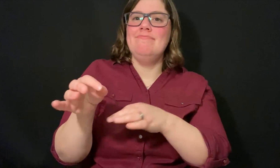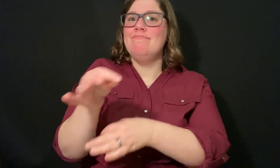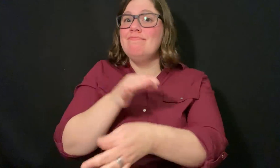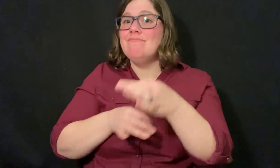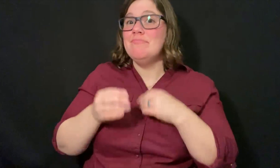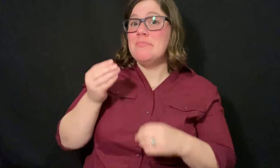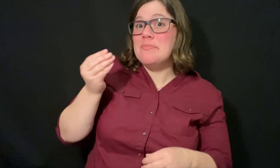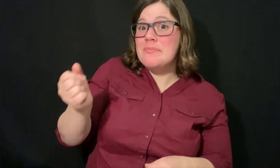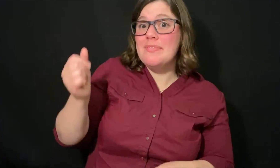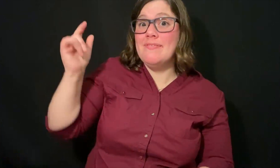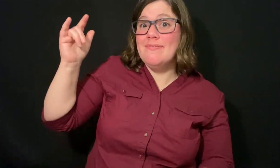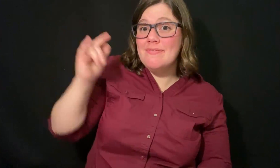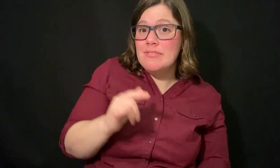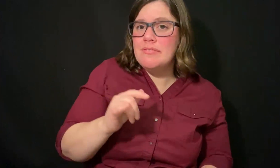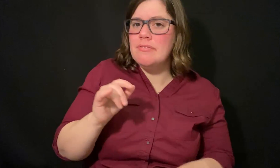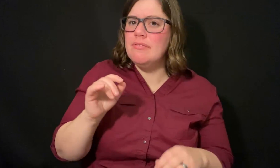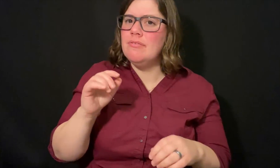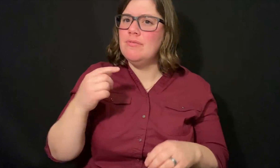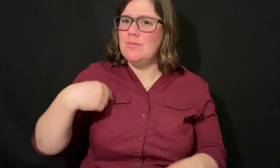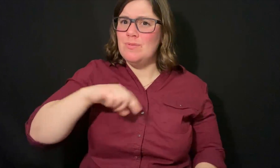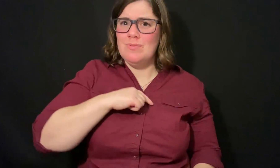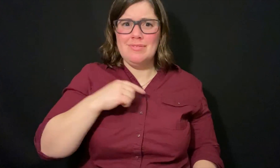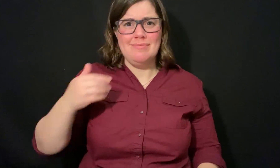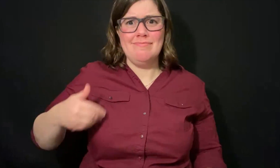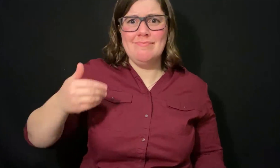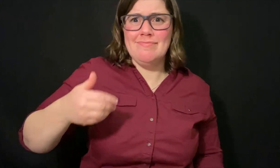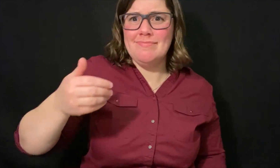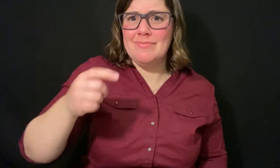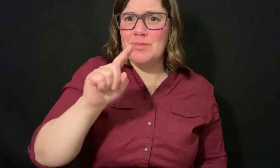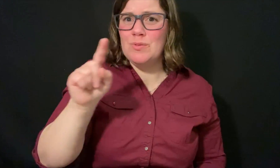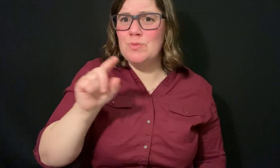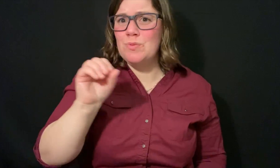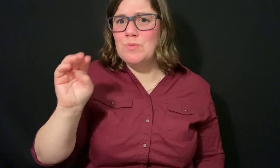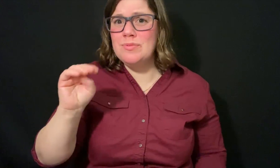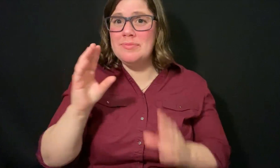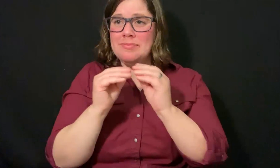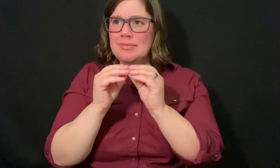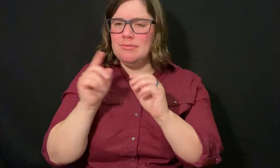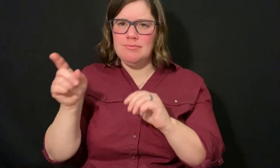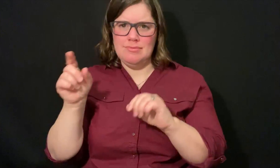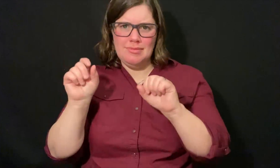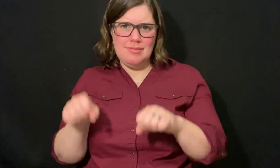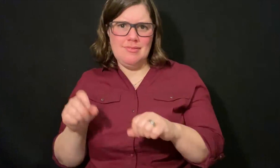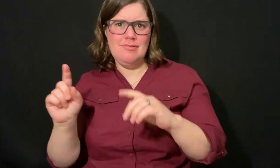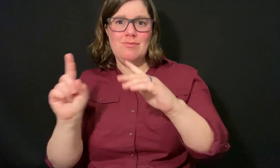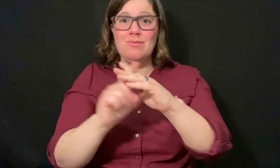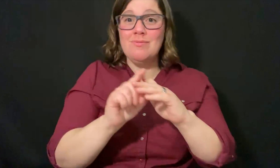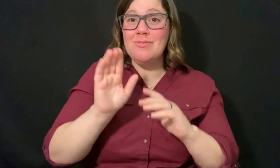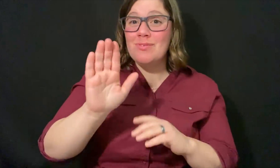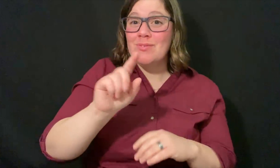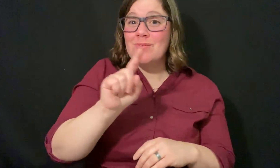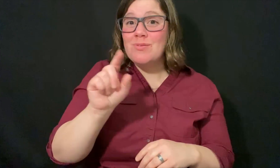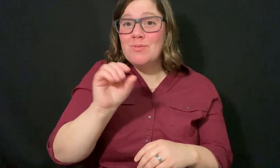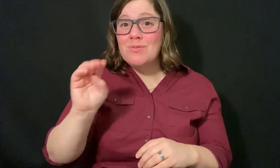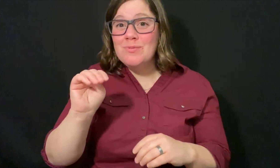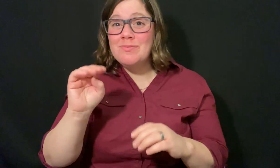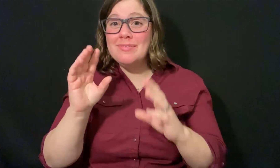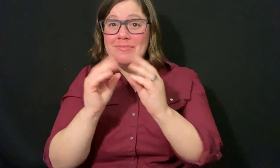Instead of paying for the guest to fly in. We frequently have zoom meetings nowadays. The guest speaker can show up during your zoom meeting.